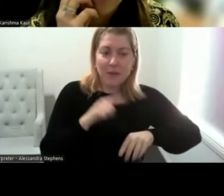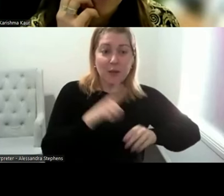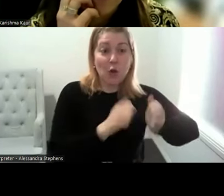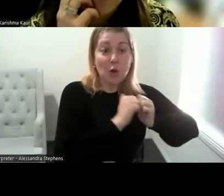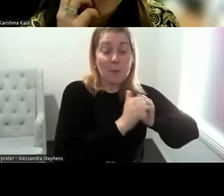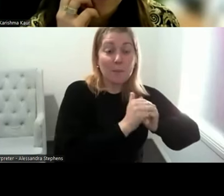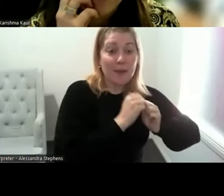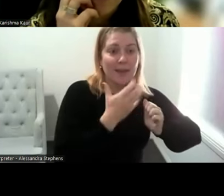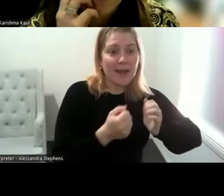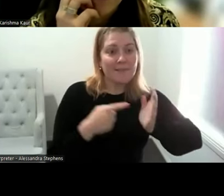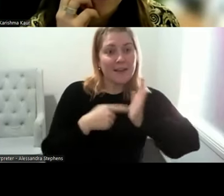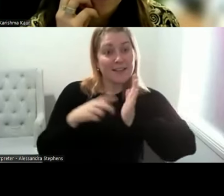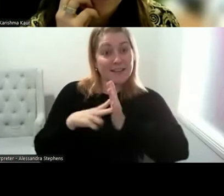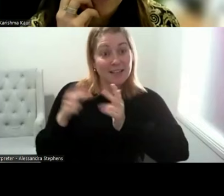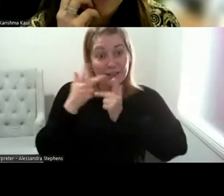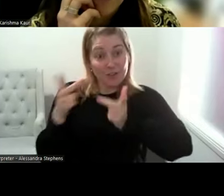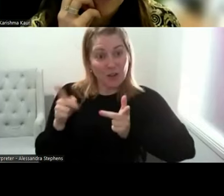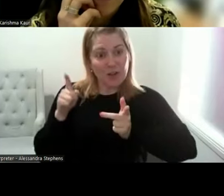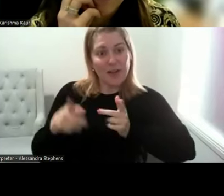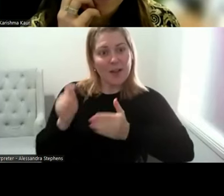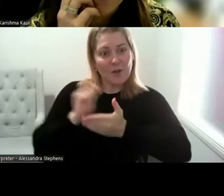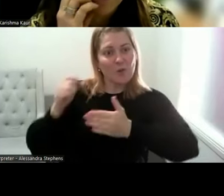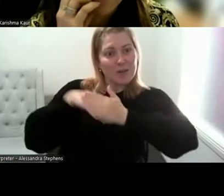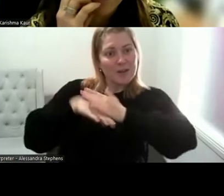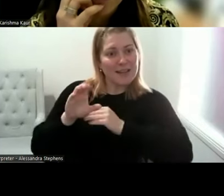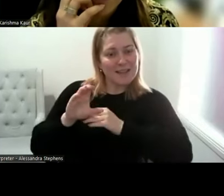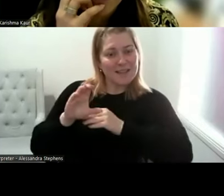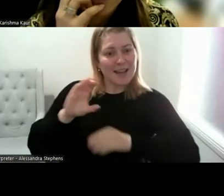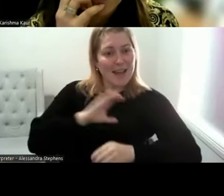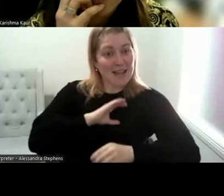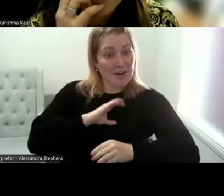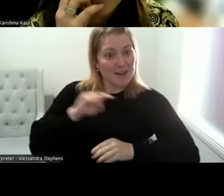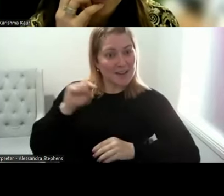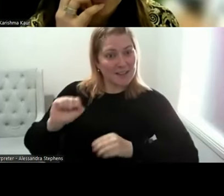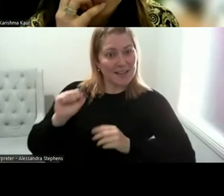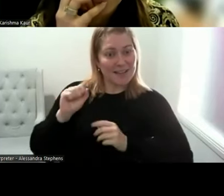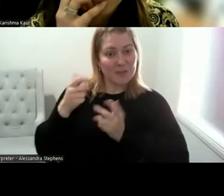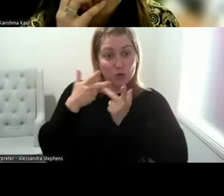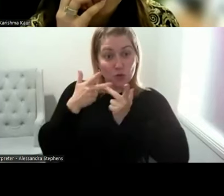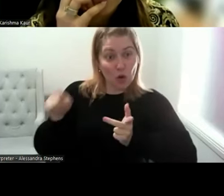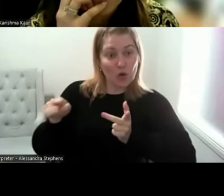who had endometriosis in one of his productions over a reverend.